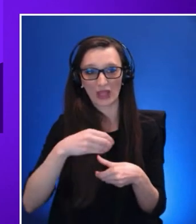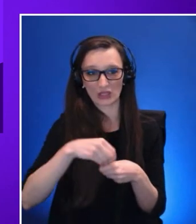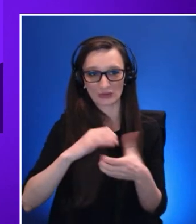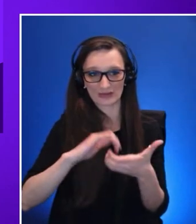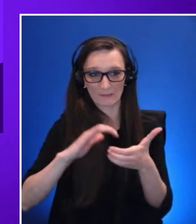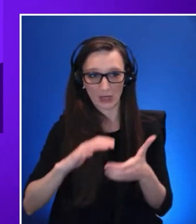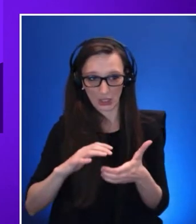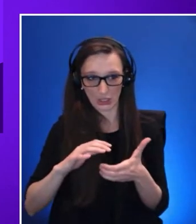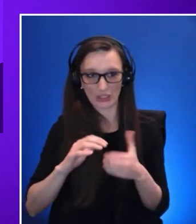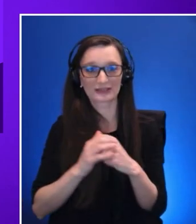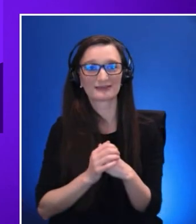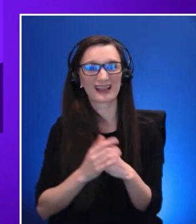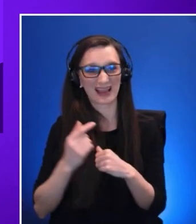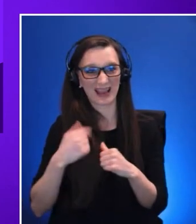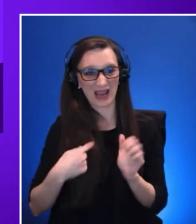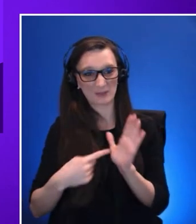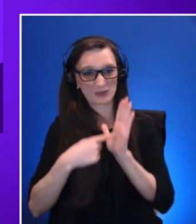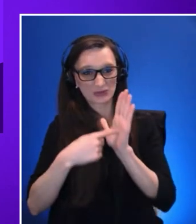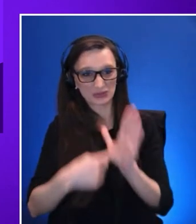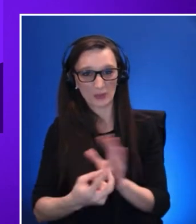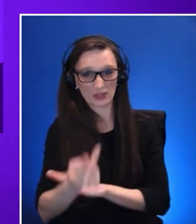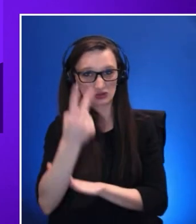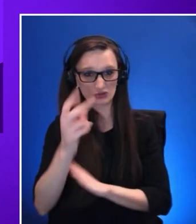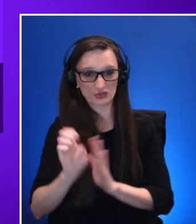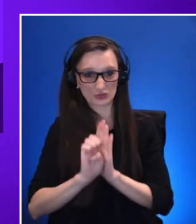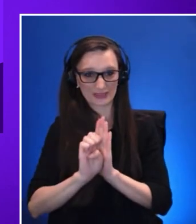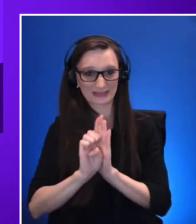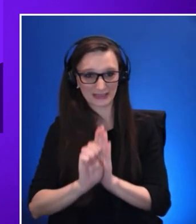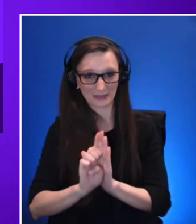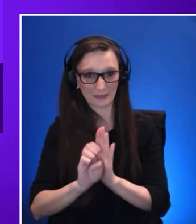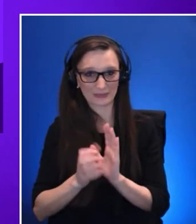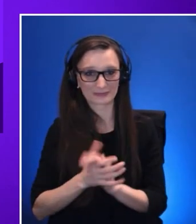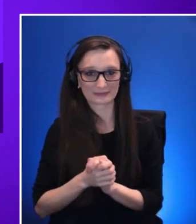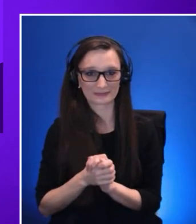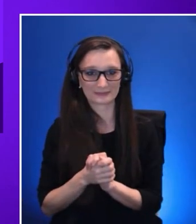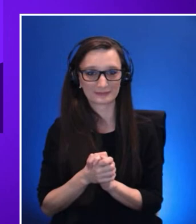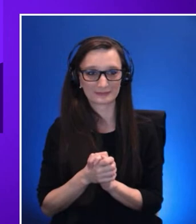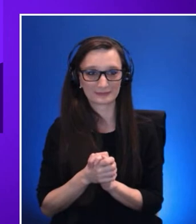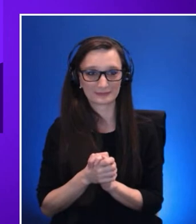displayed in images that I am presenting. The first image is about Talespin.